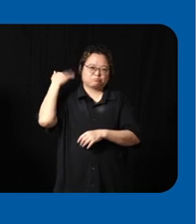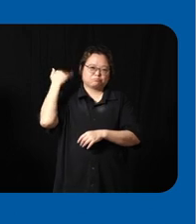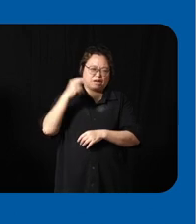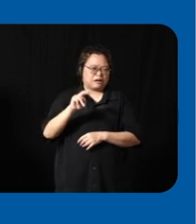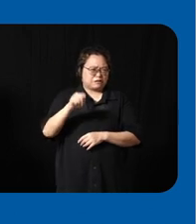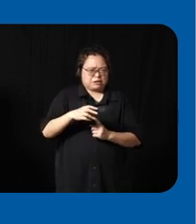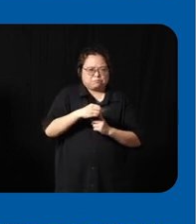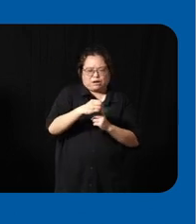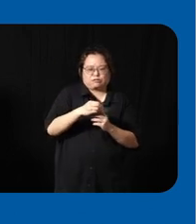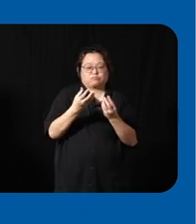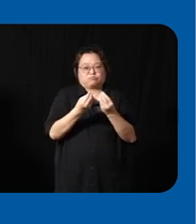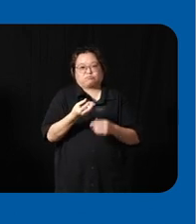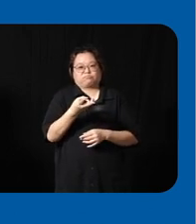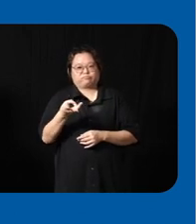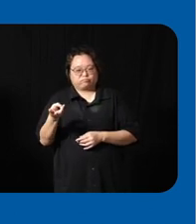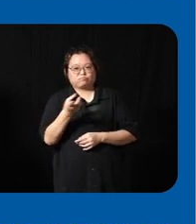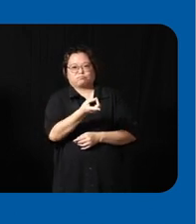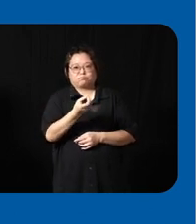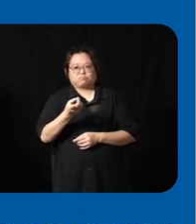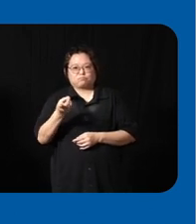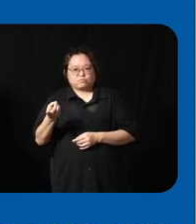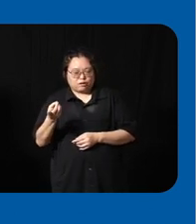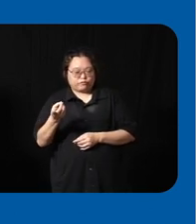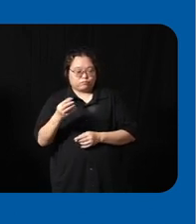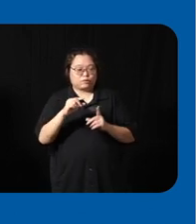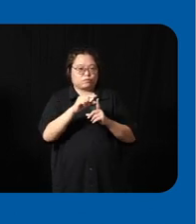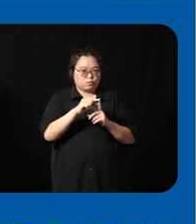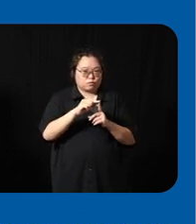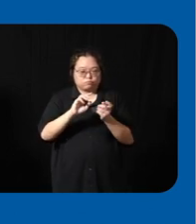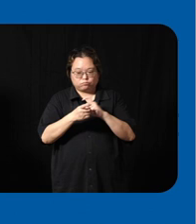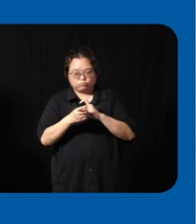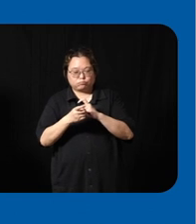you need specialized devices to really use text to speech function but now it comes with all our